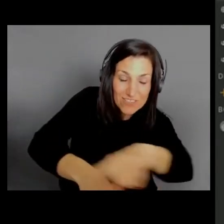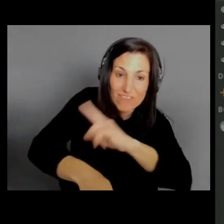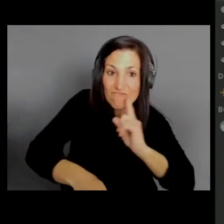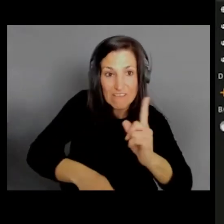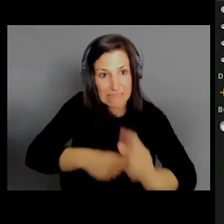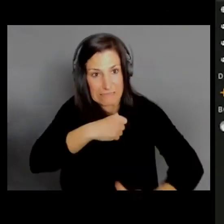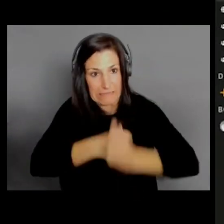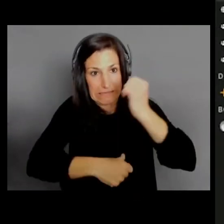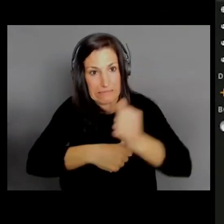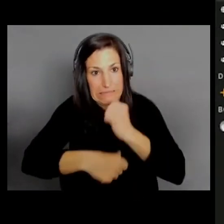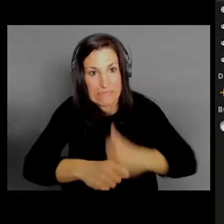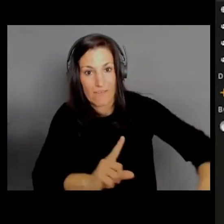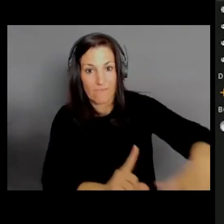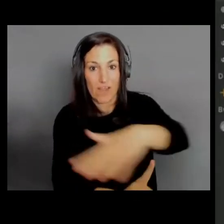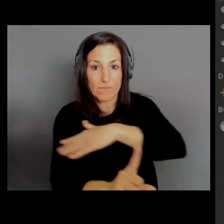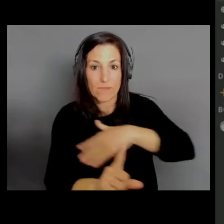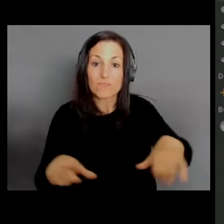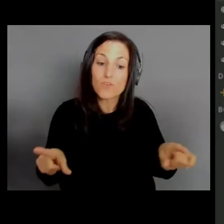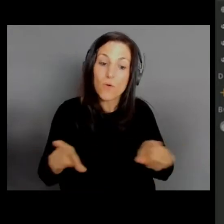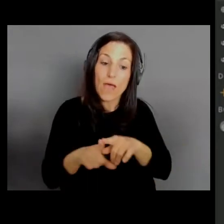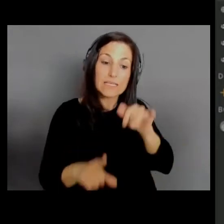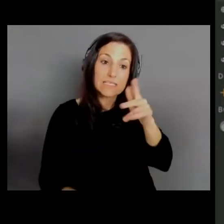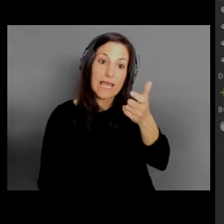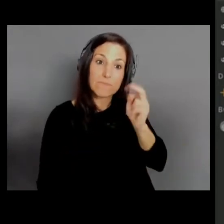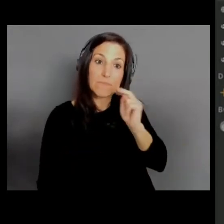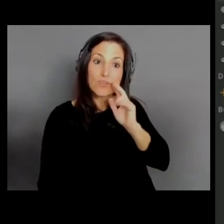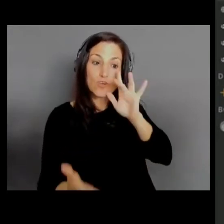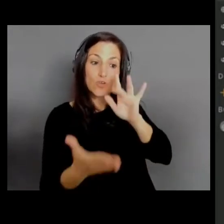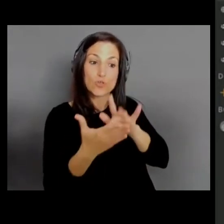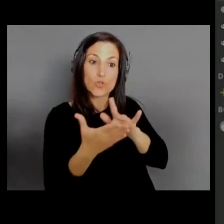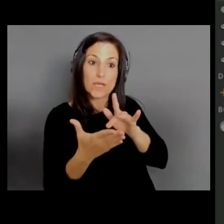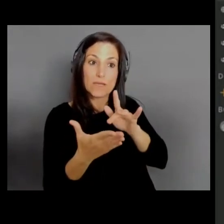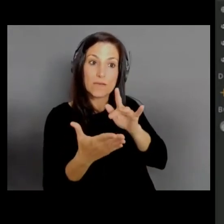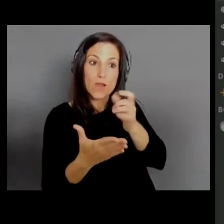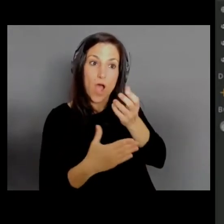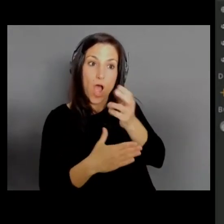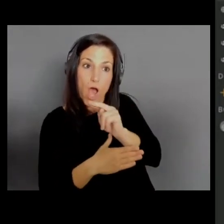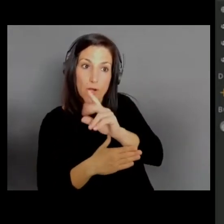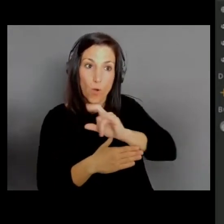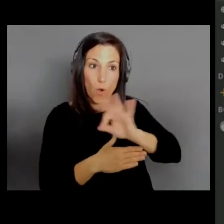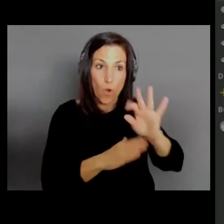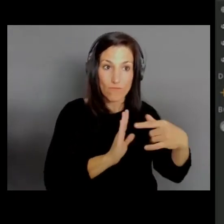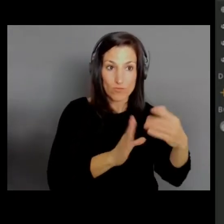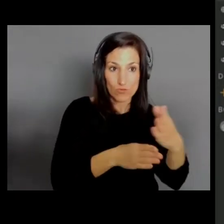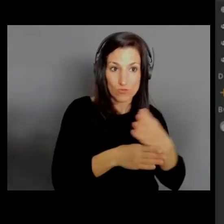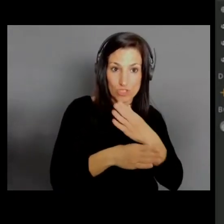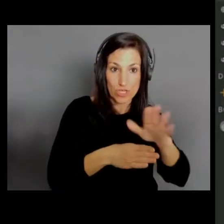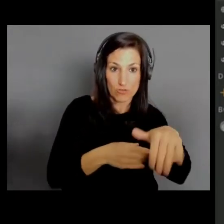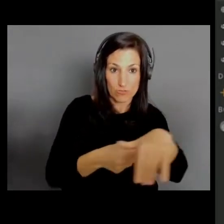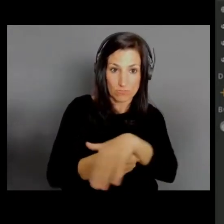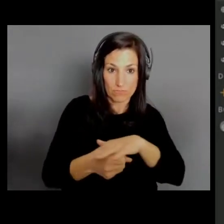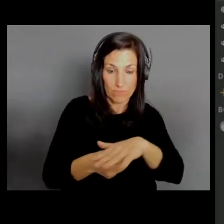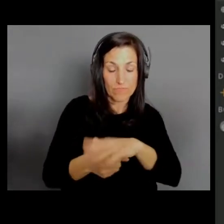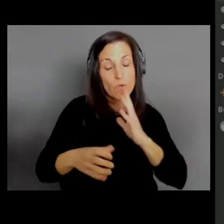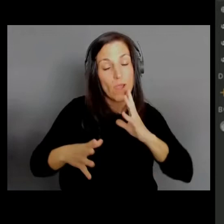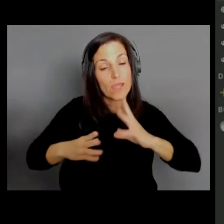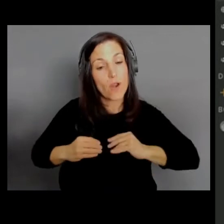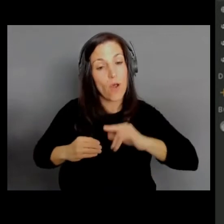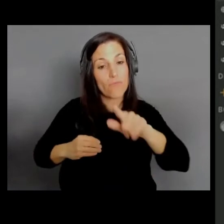But that shows you, I could own this product for a big company and say I never ever want anyone to share their location,